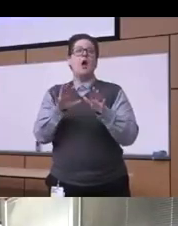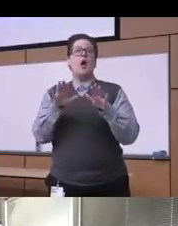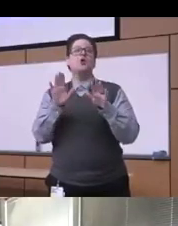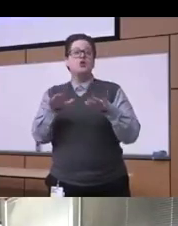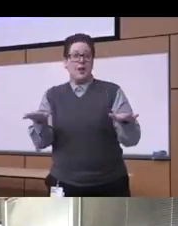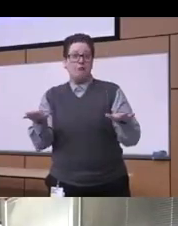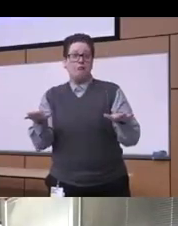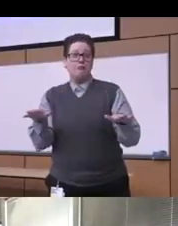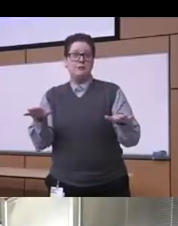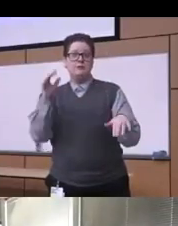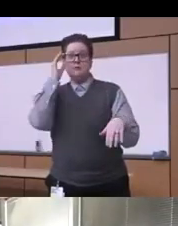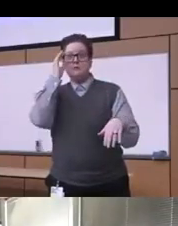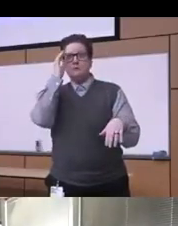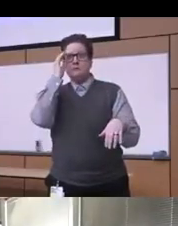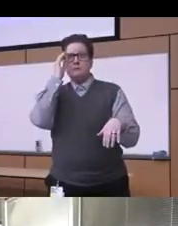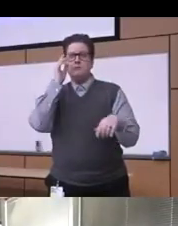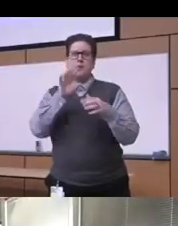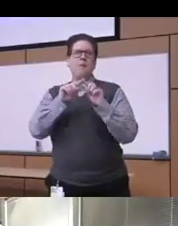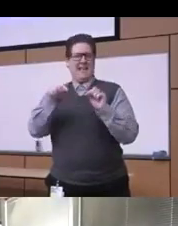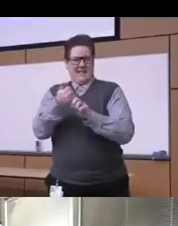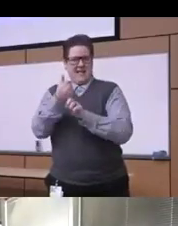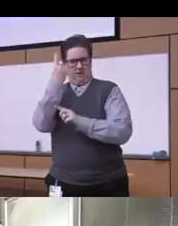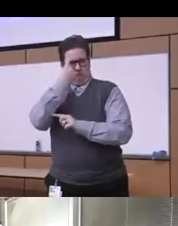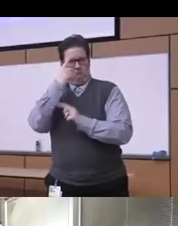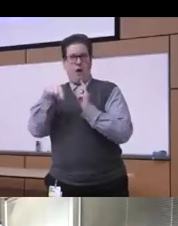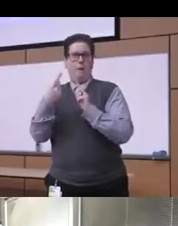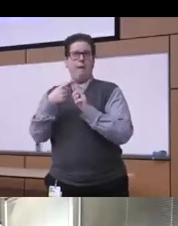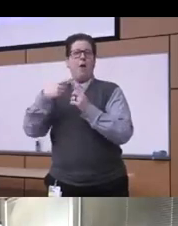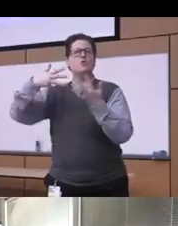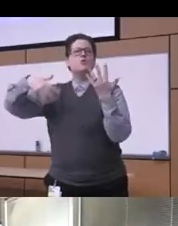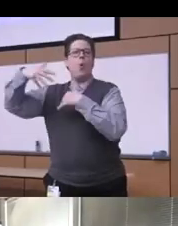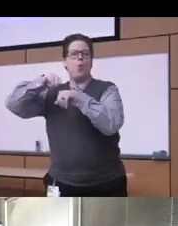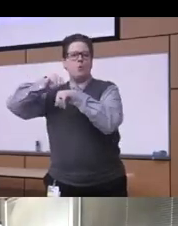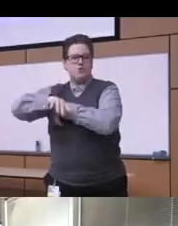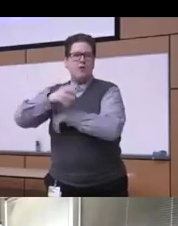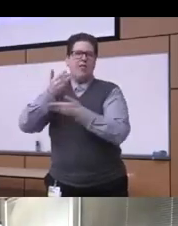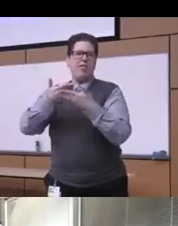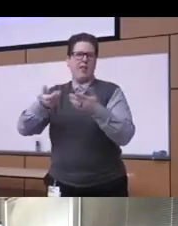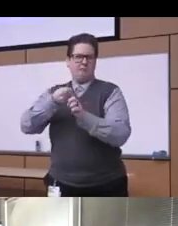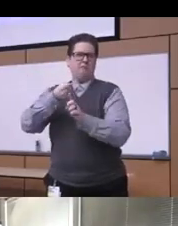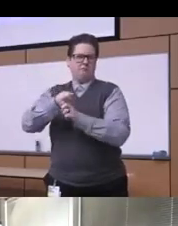social stresses and cultural influences it can have the positive impact and reduces negative